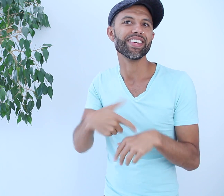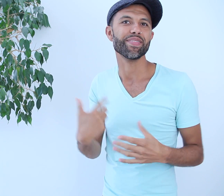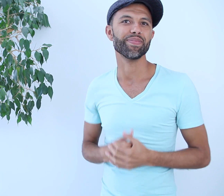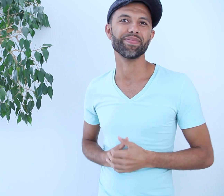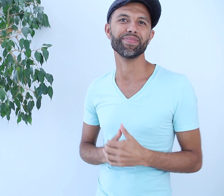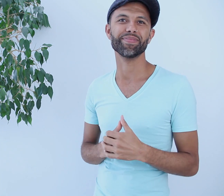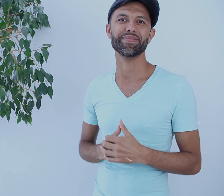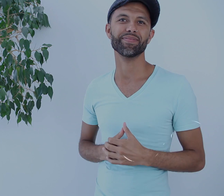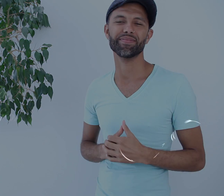It’s more than that.